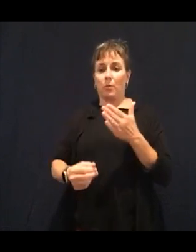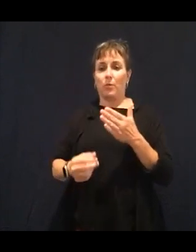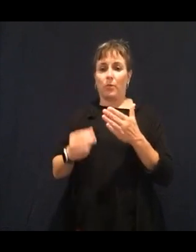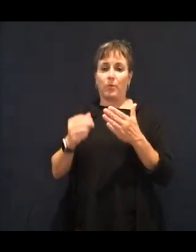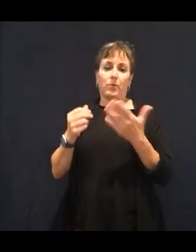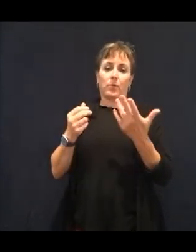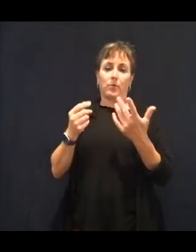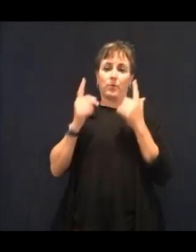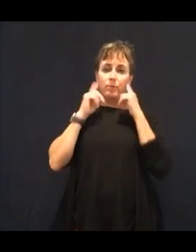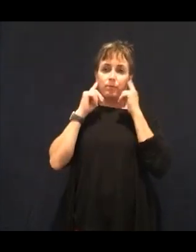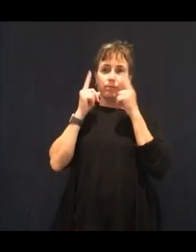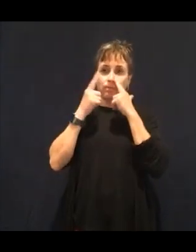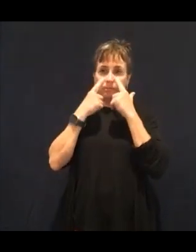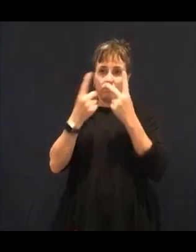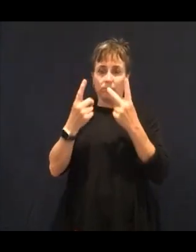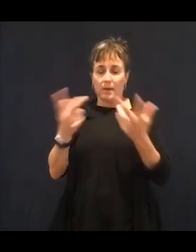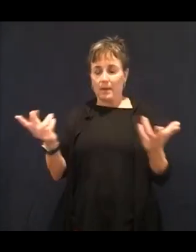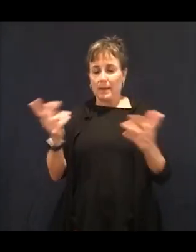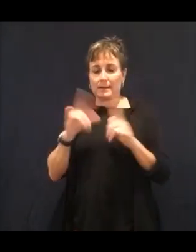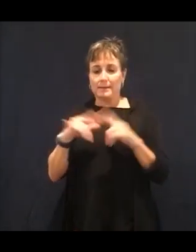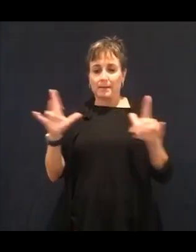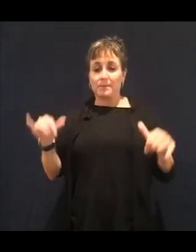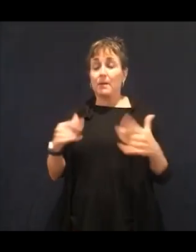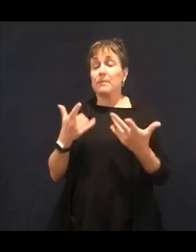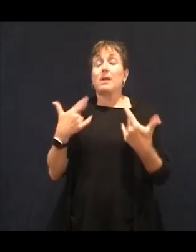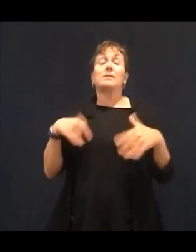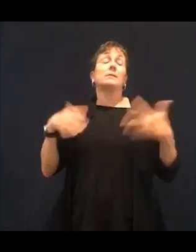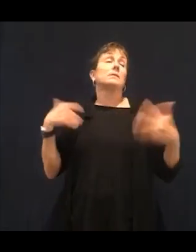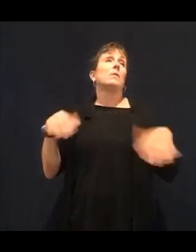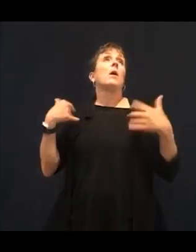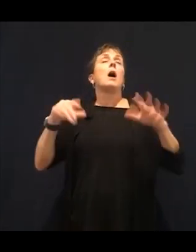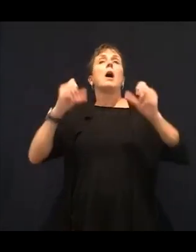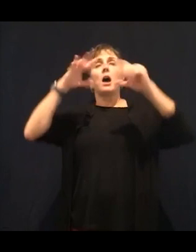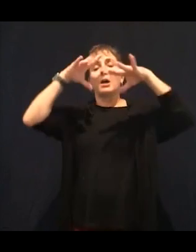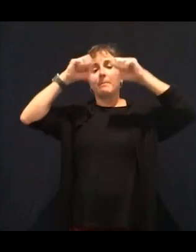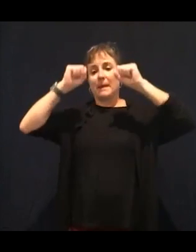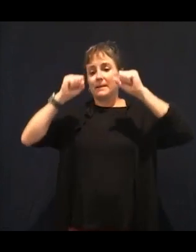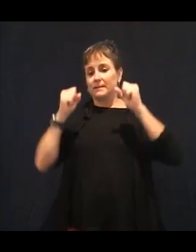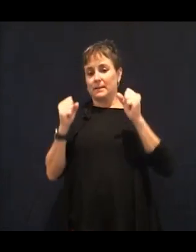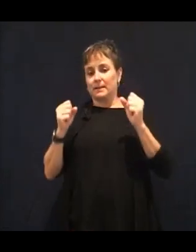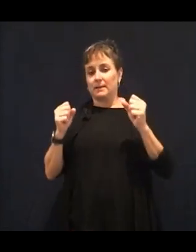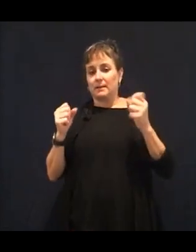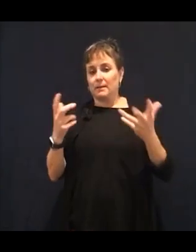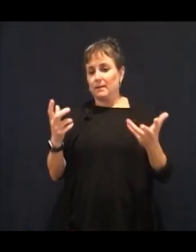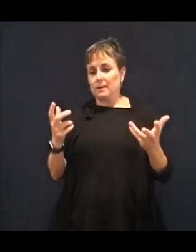I think for Ushers in general. So I hope that you enjoyed your